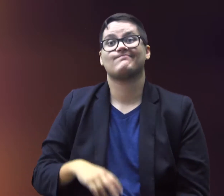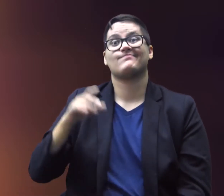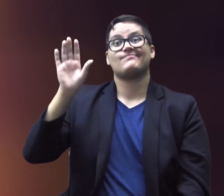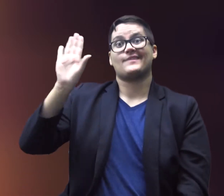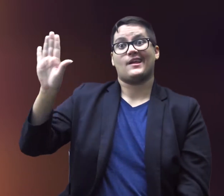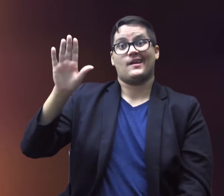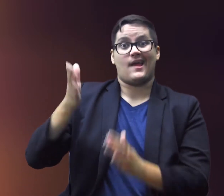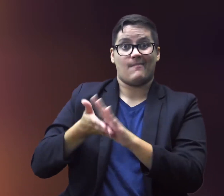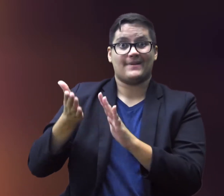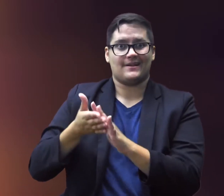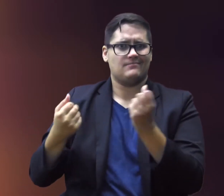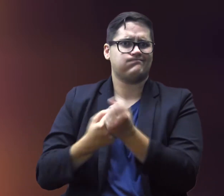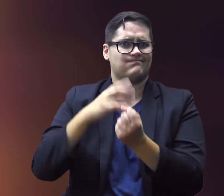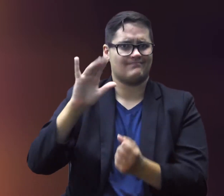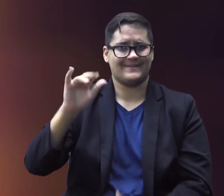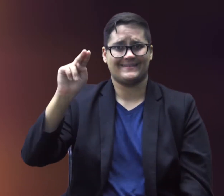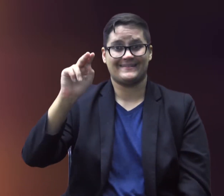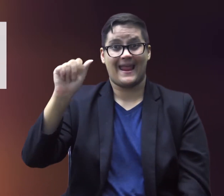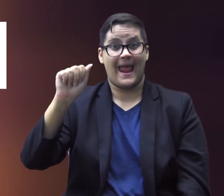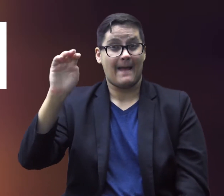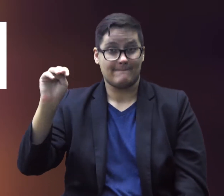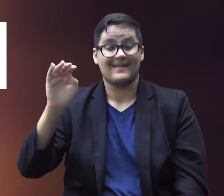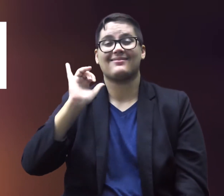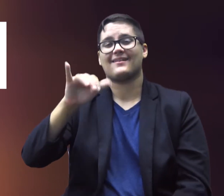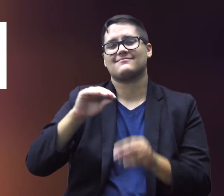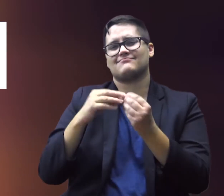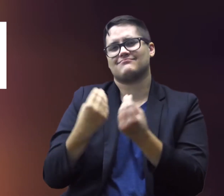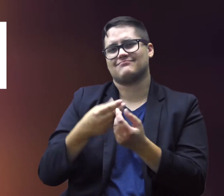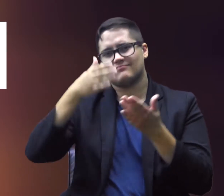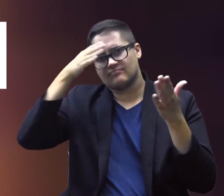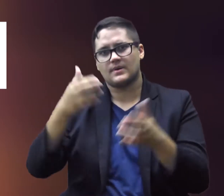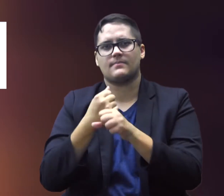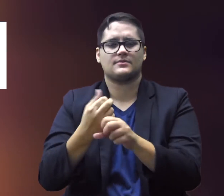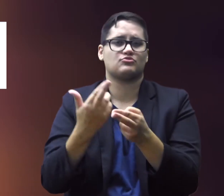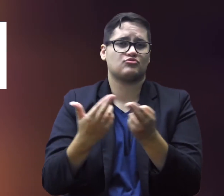Their statement has been signed by NAM, an organization that produces resources